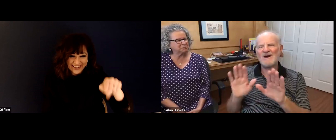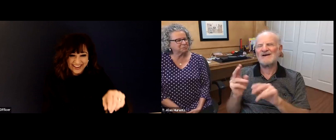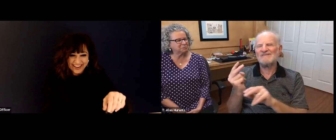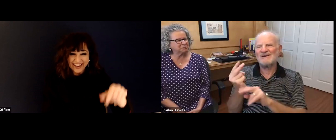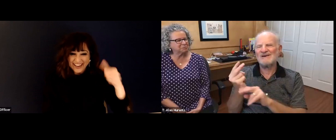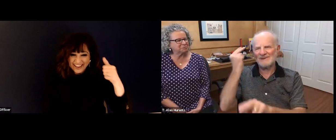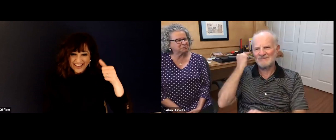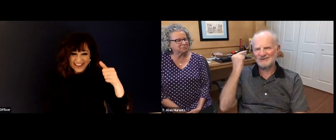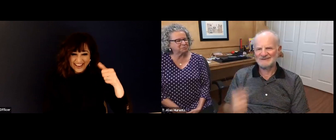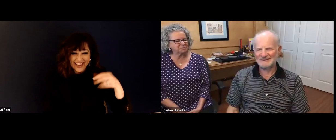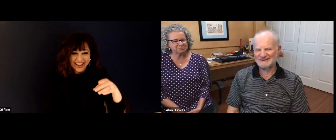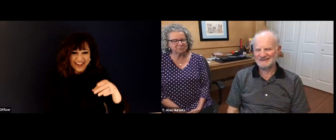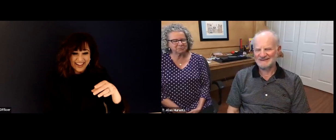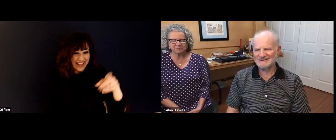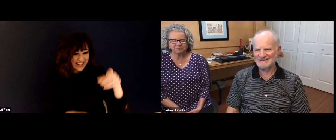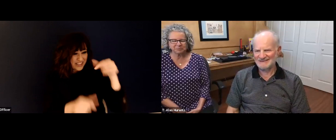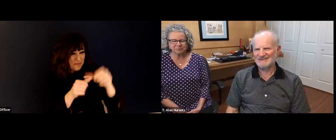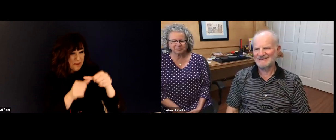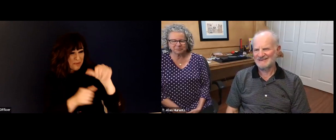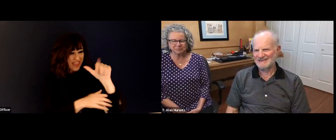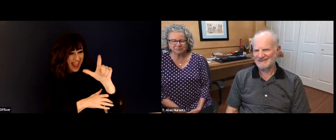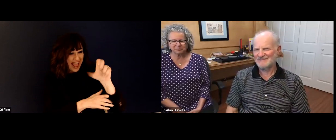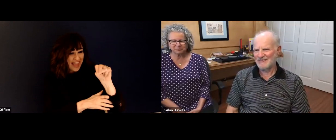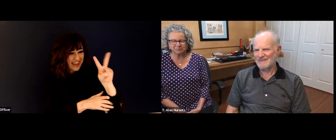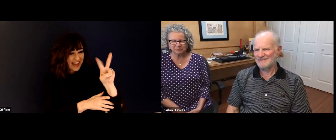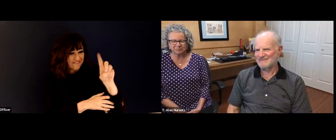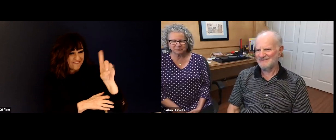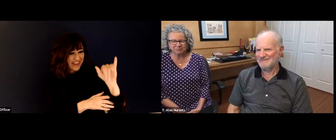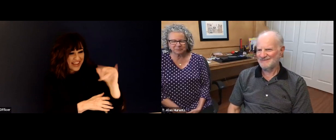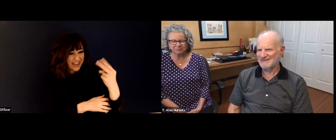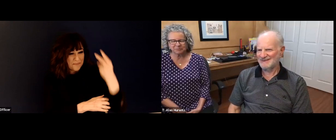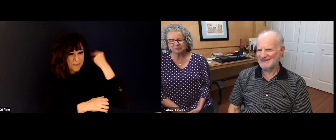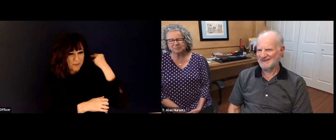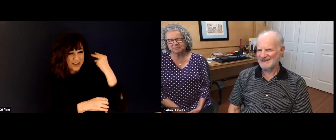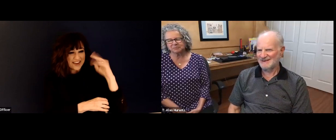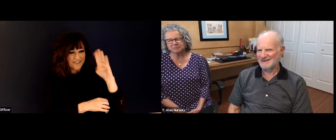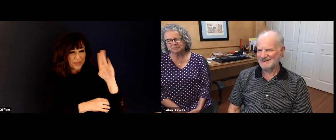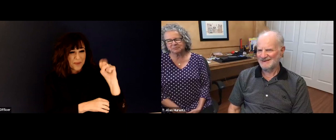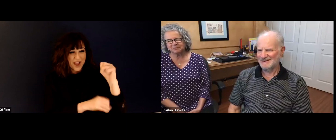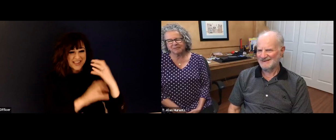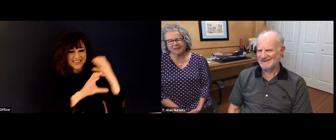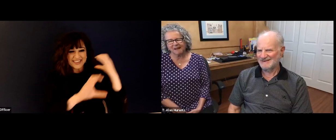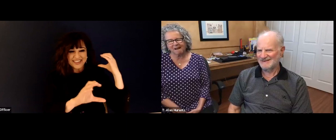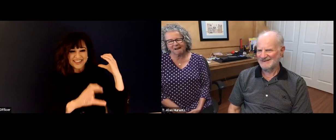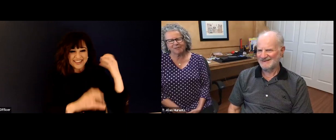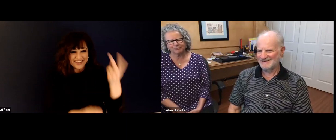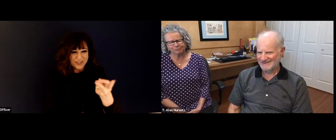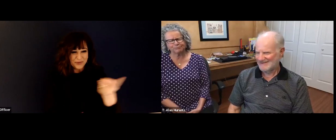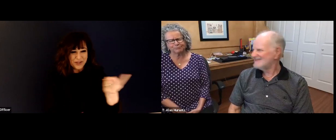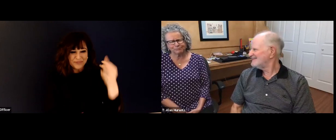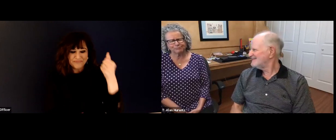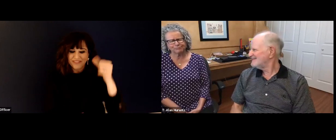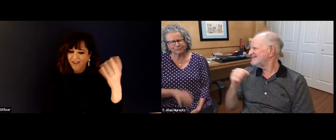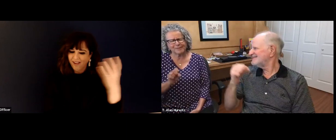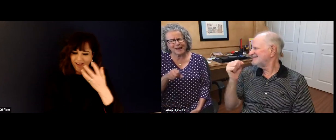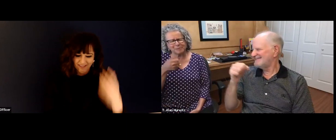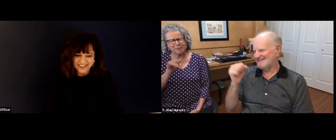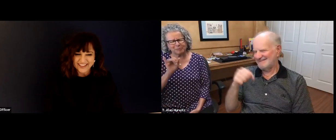weekend. It was it was wonderful. Do you remember that? Alan? I remember it's such a wonderful memory.